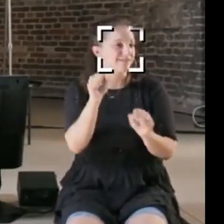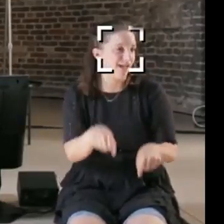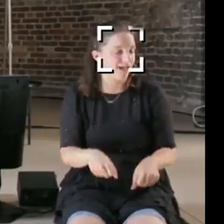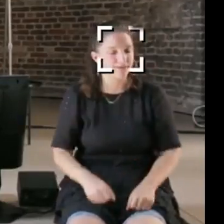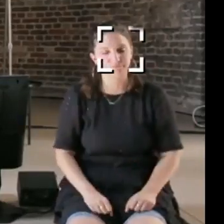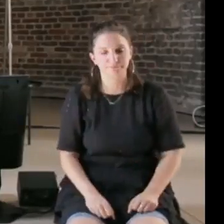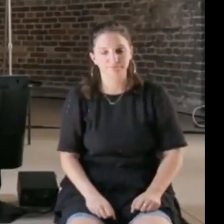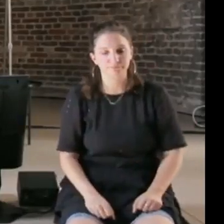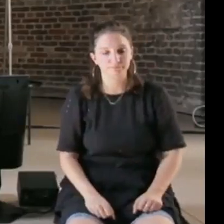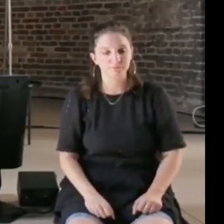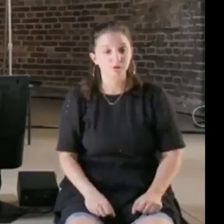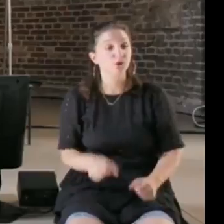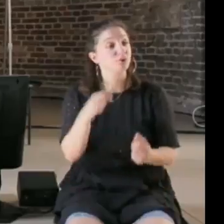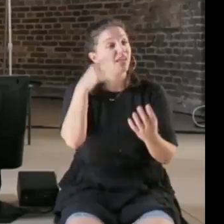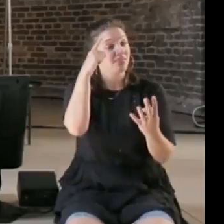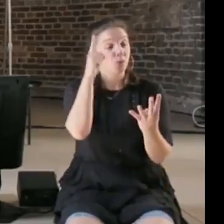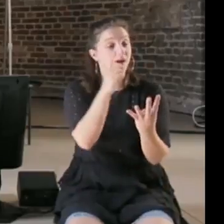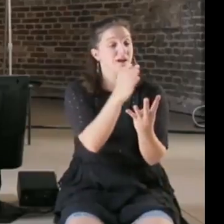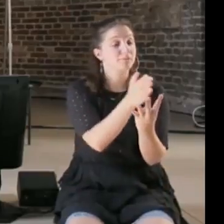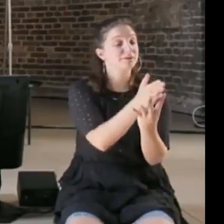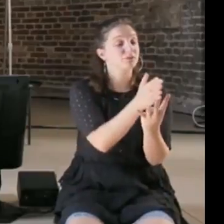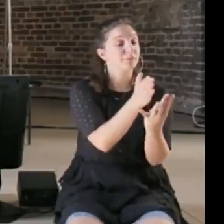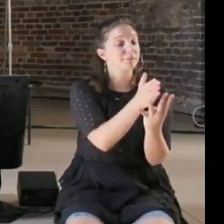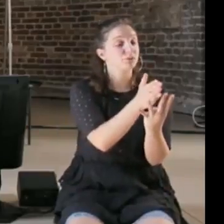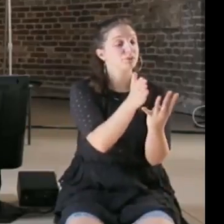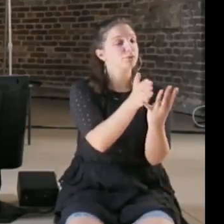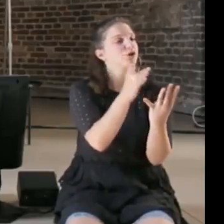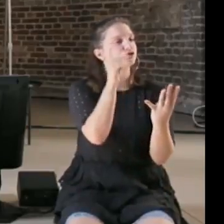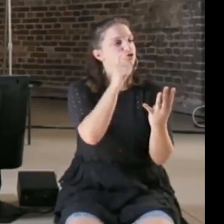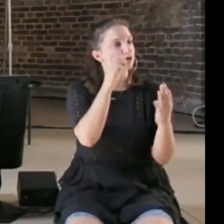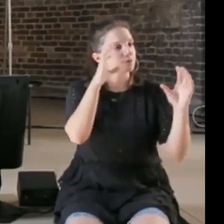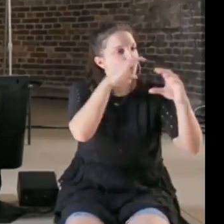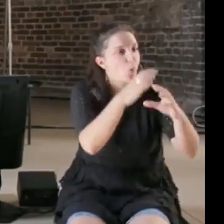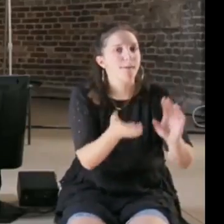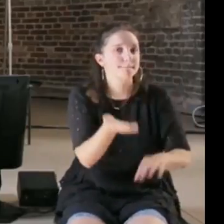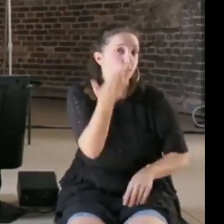even just between two disciplines, and I think it starts with education, I think that you